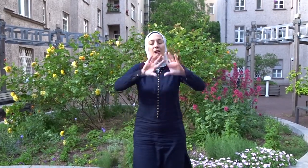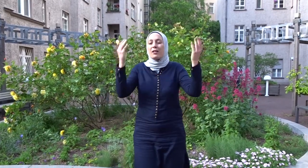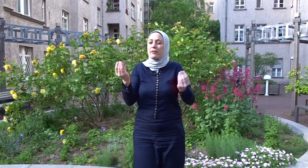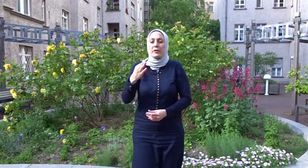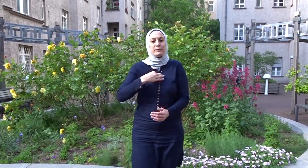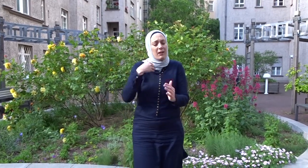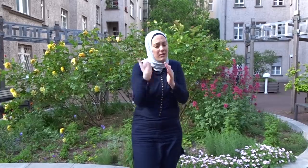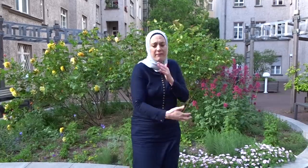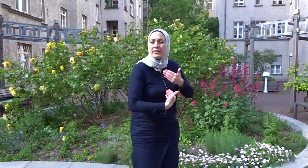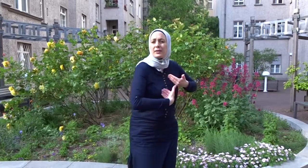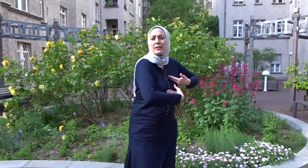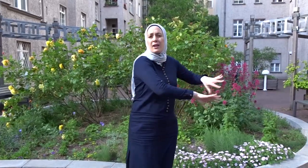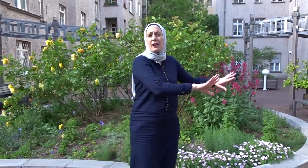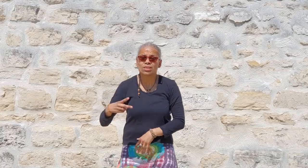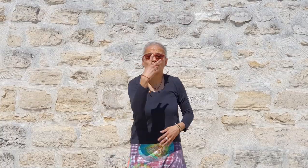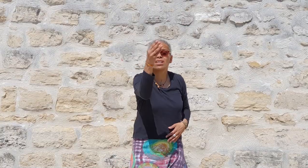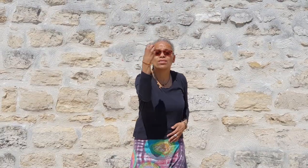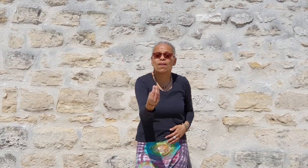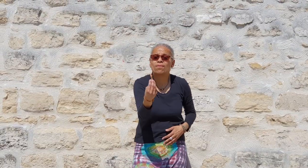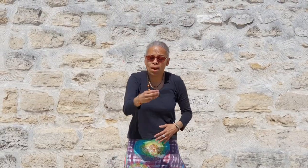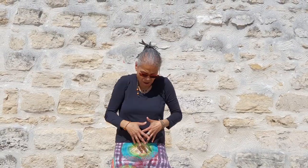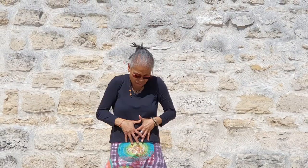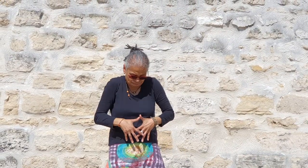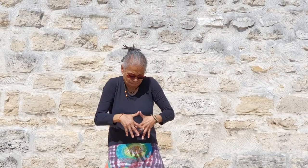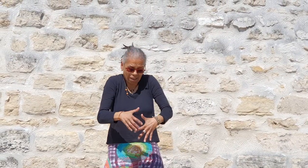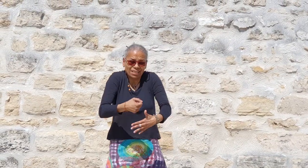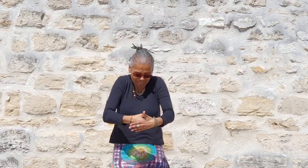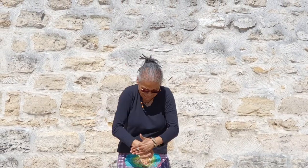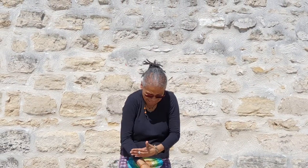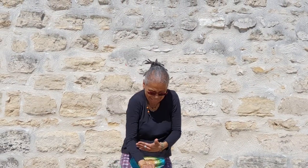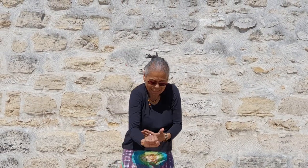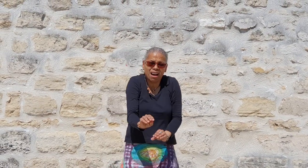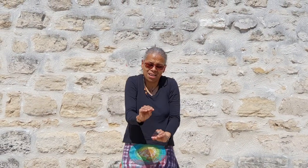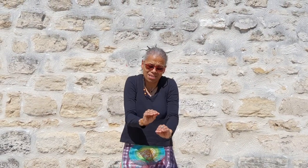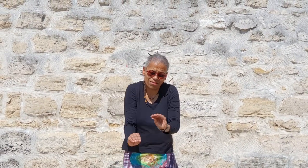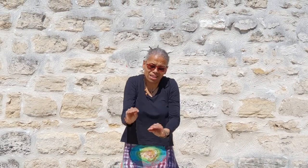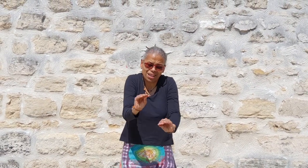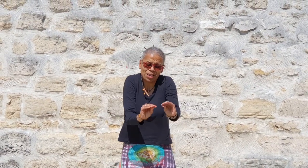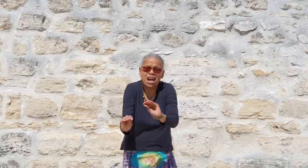I gave up everything I raised your children